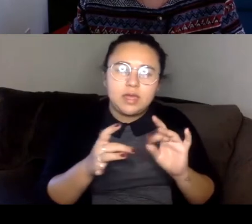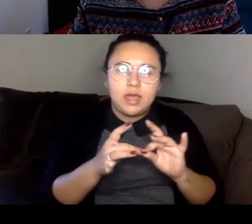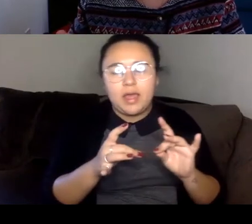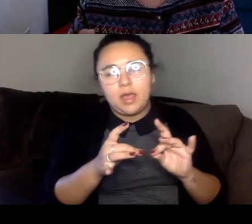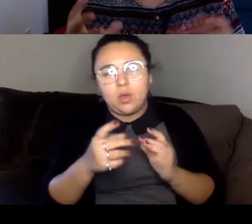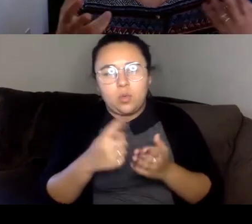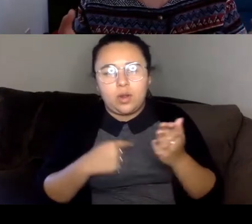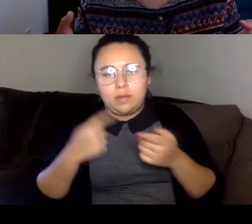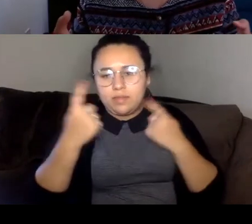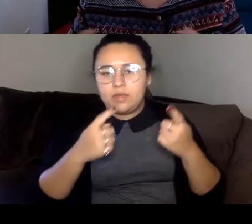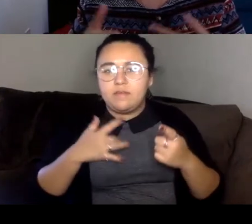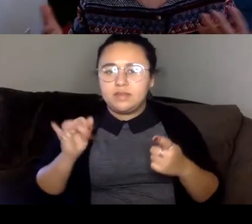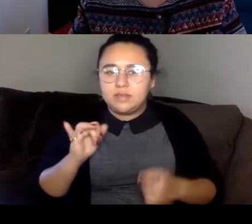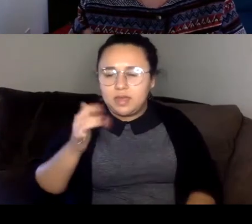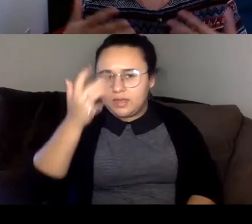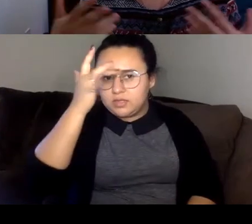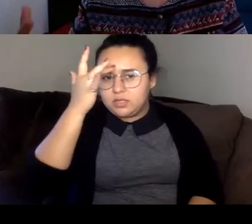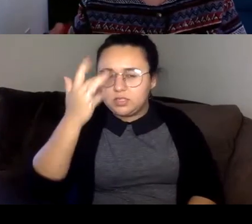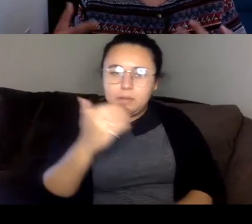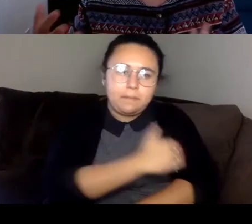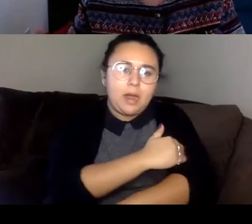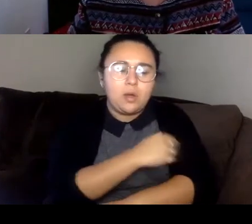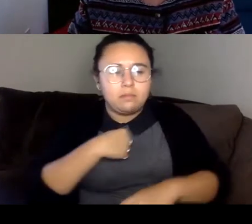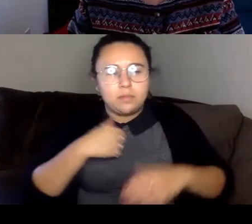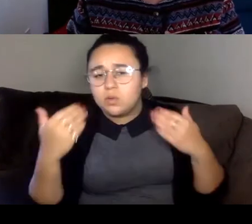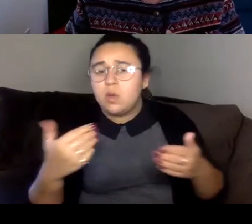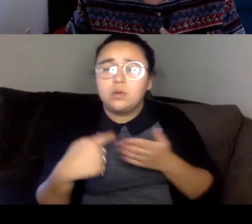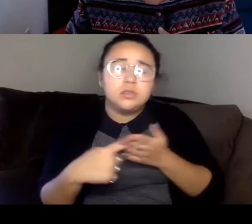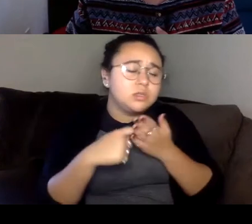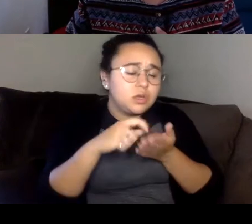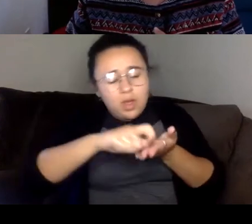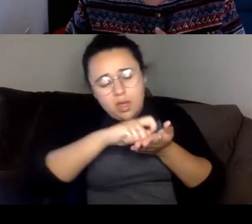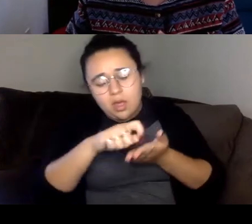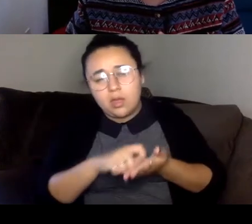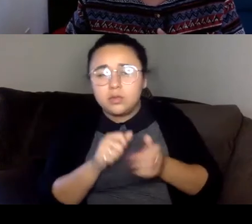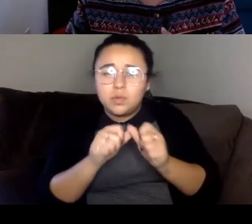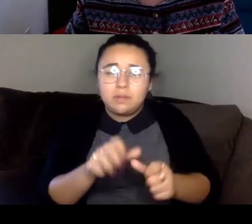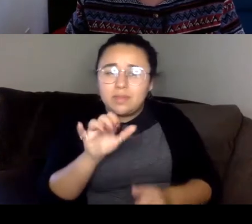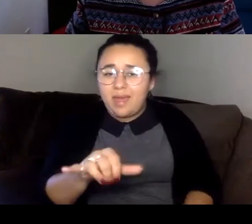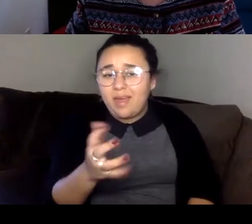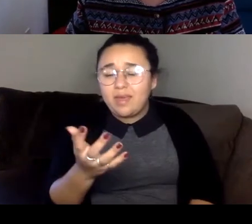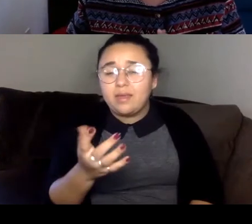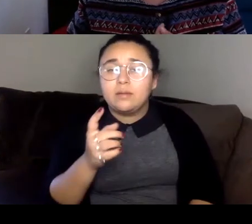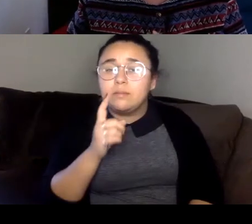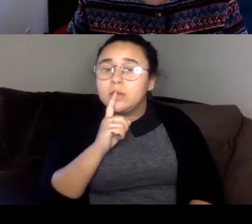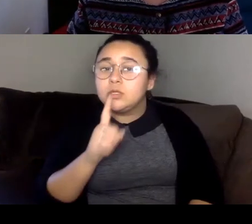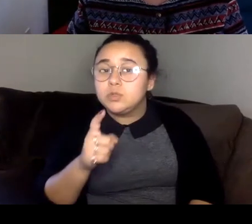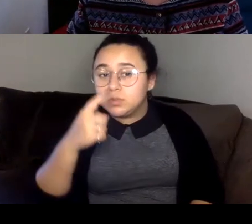firepower where you're just like, let's just go and discuss this thing and keep discussing it. But in the case of a good shoe tie.